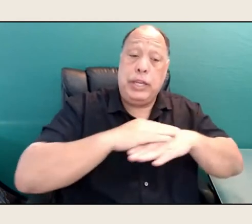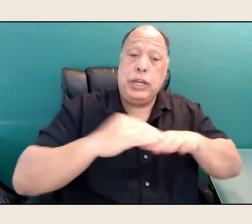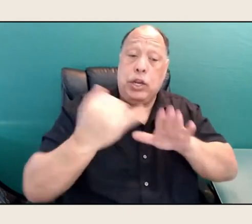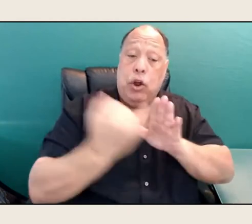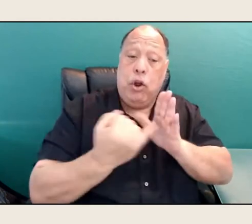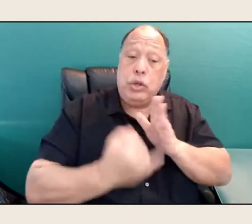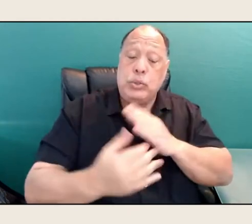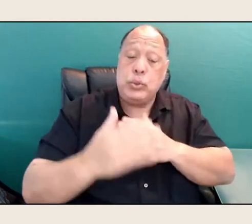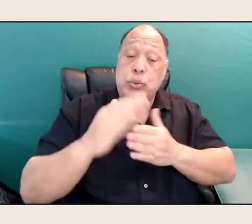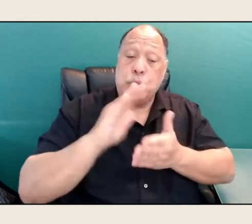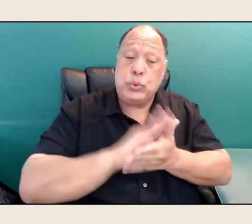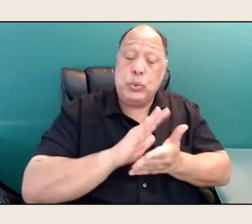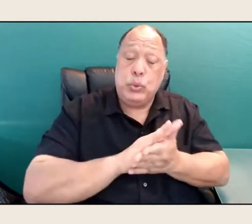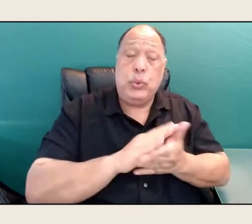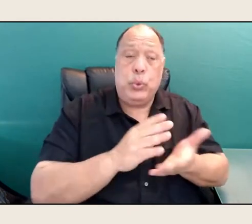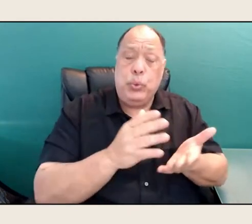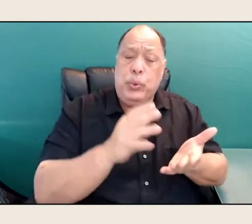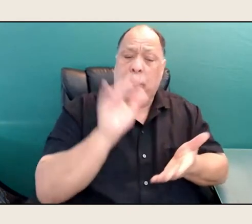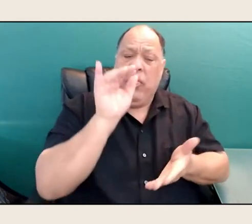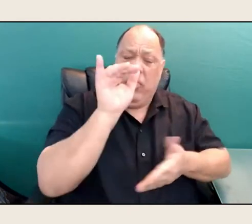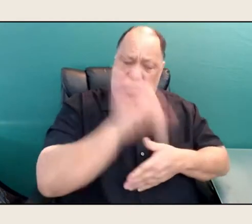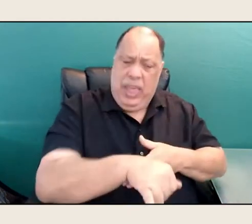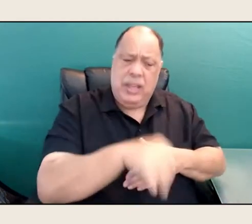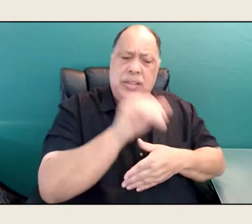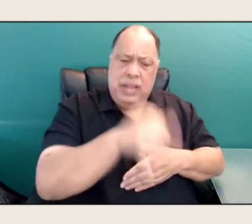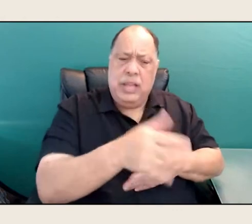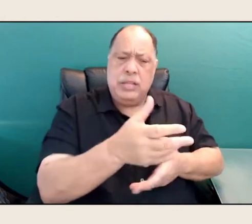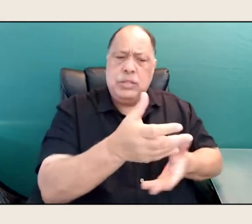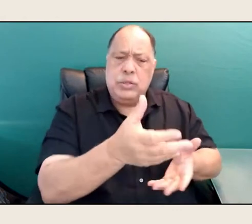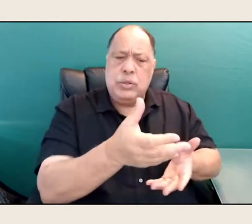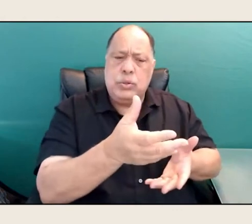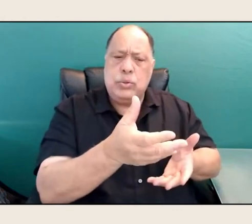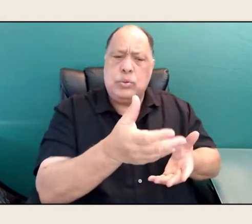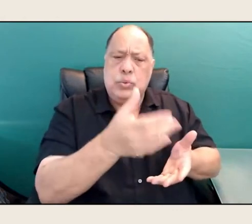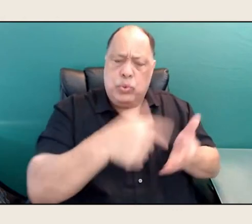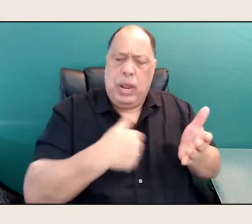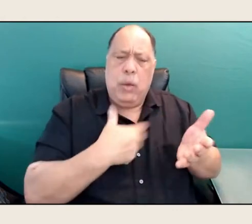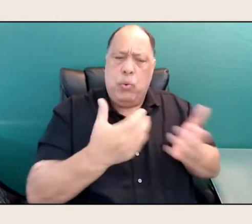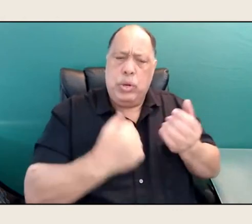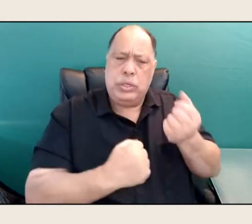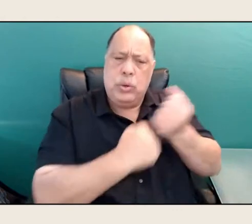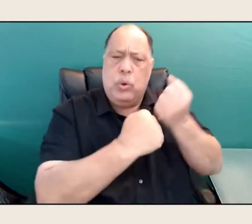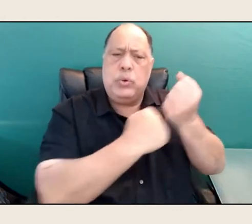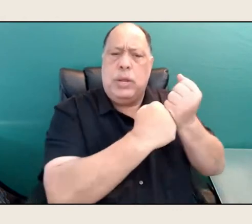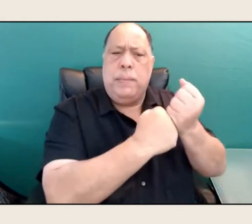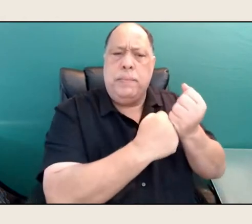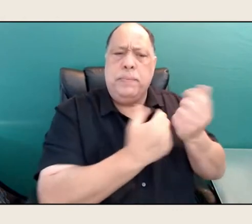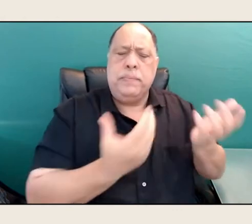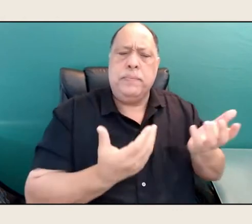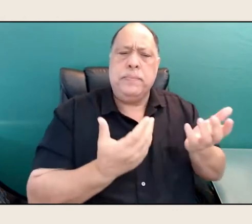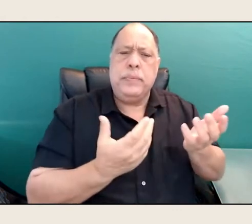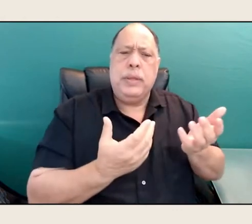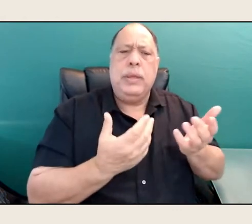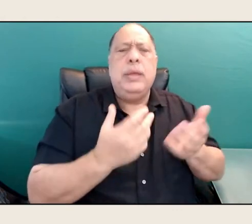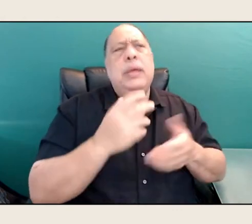and that's what I wanted to hold up. And that, it's sort of like not fitting,